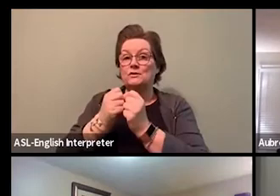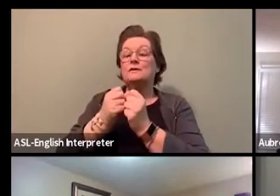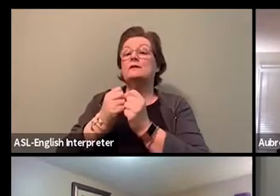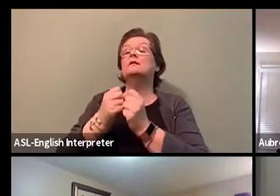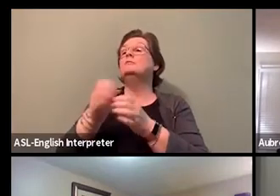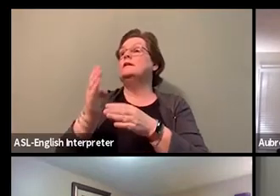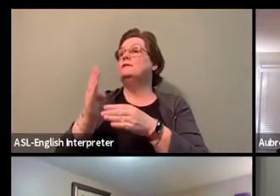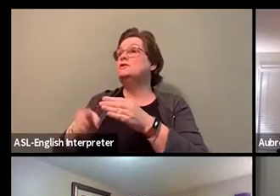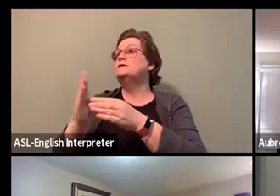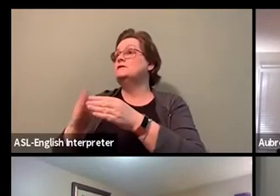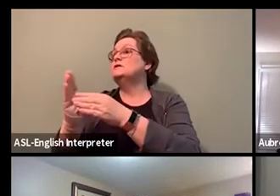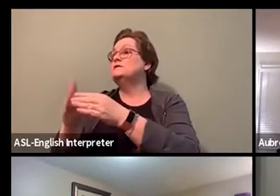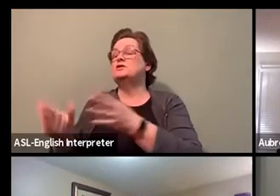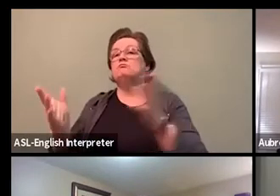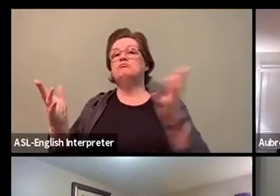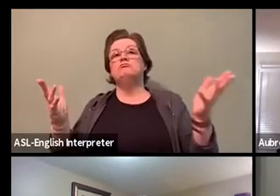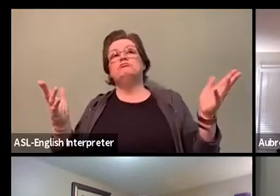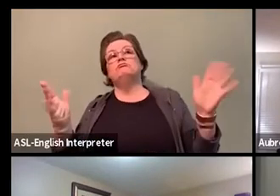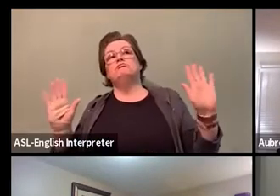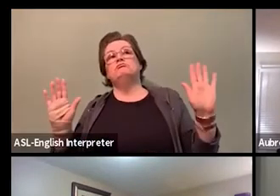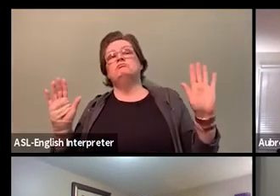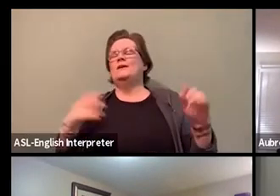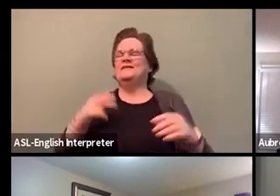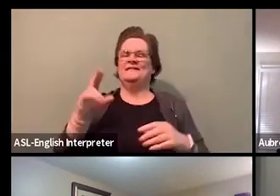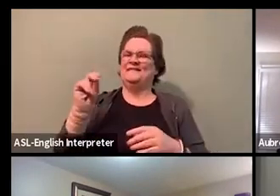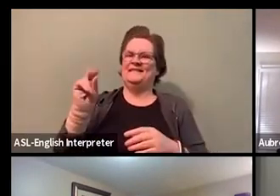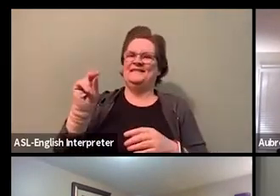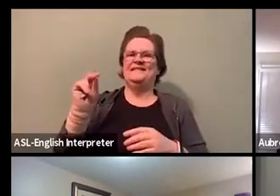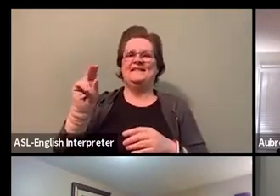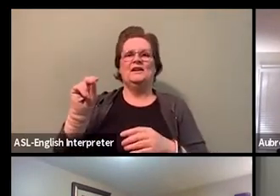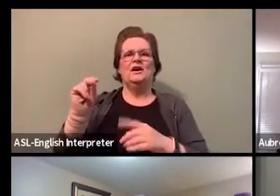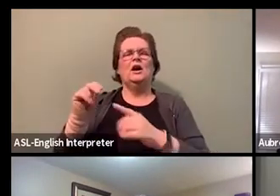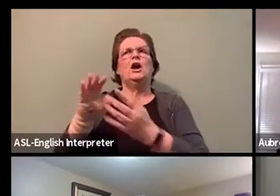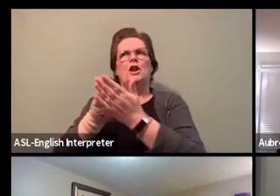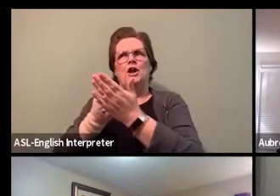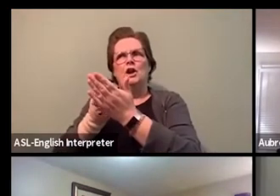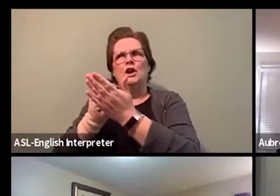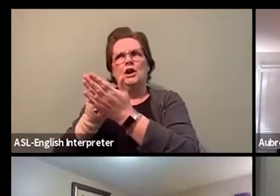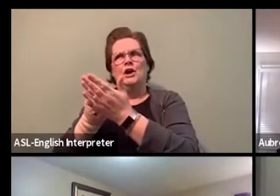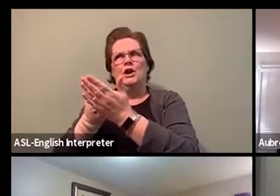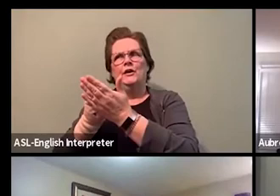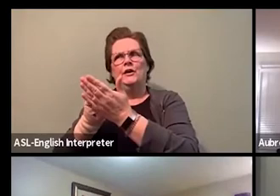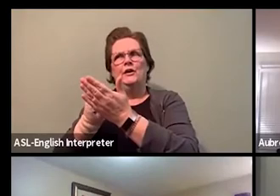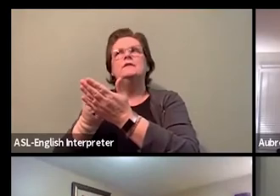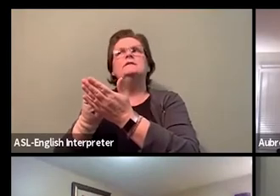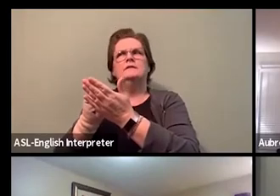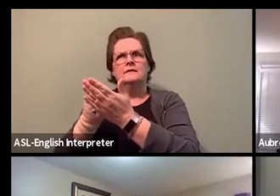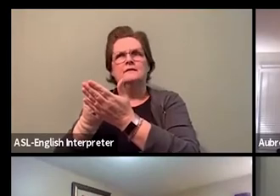but you will also be able to go back to your workplaces and implement it. And that's the base where we have to start from.